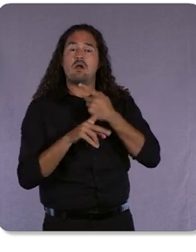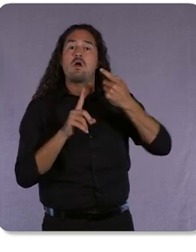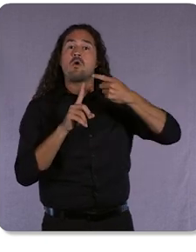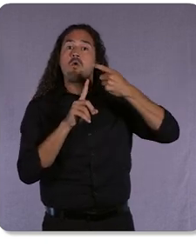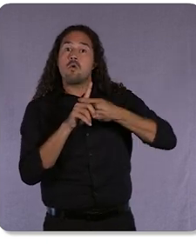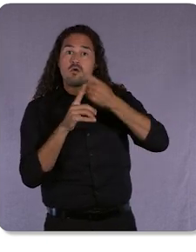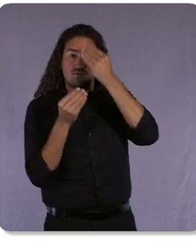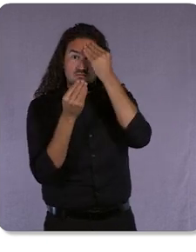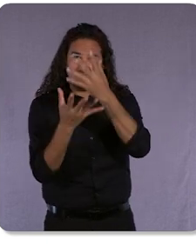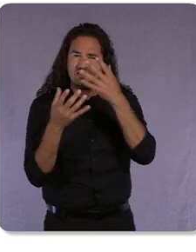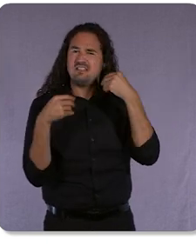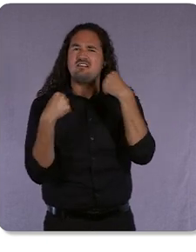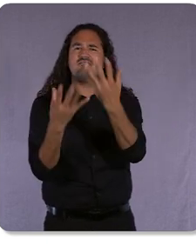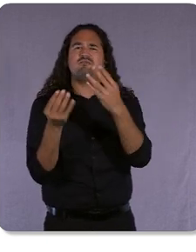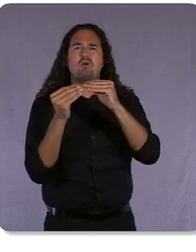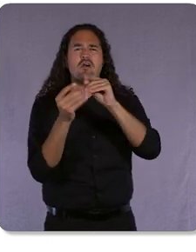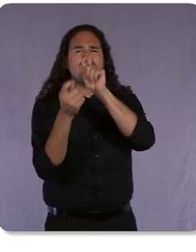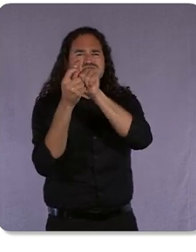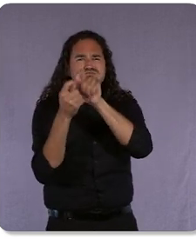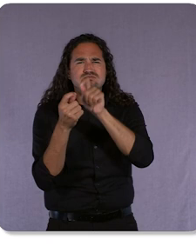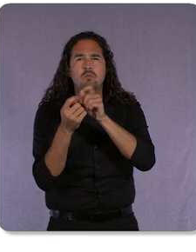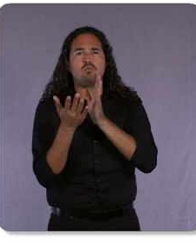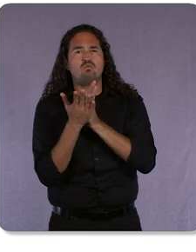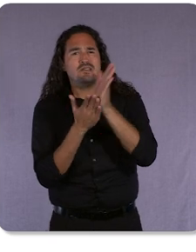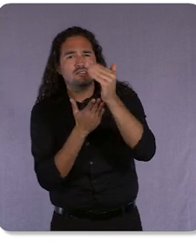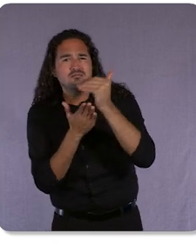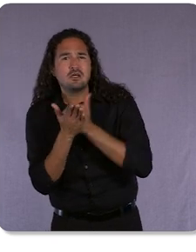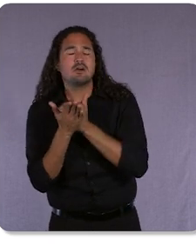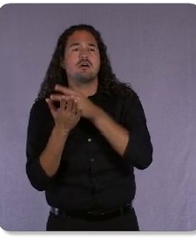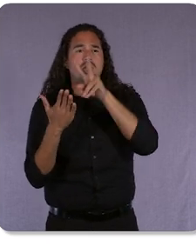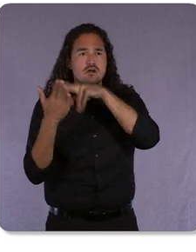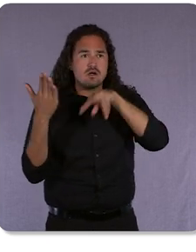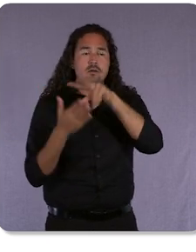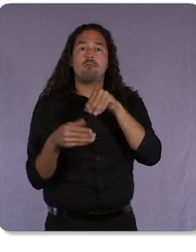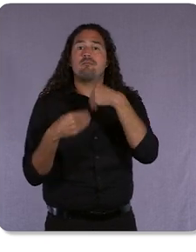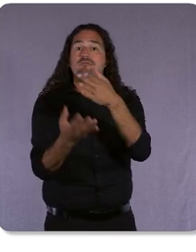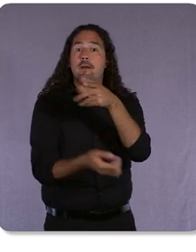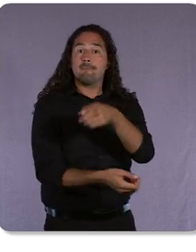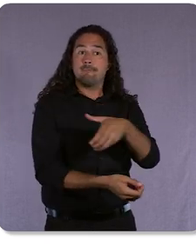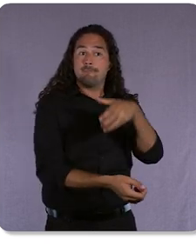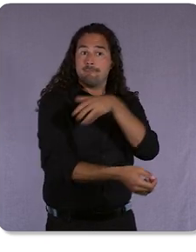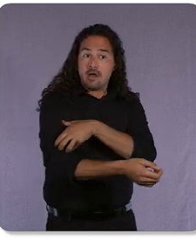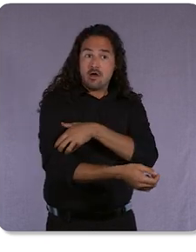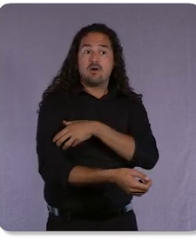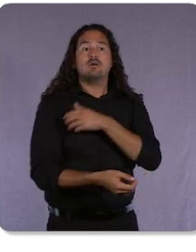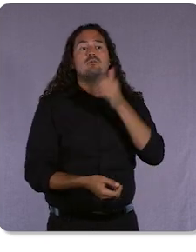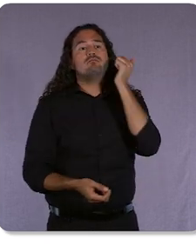And it’s why we can offer you powerful, practical tools to transform your business. Take Etsy,